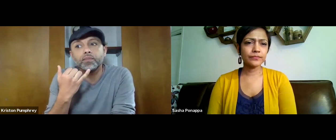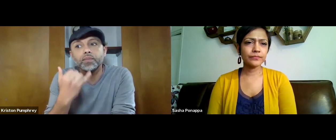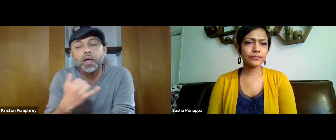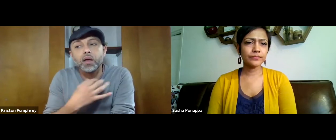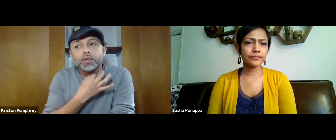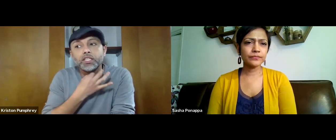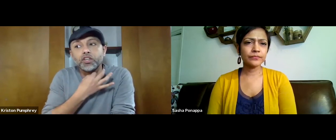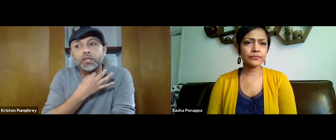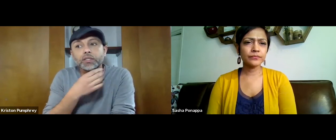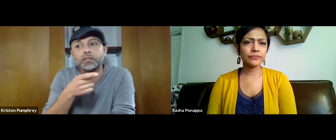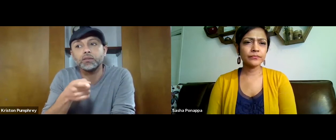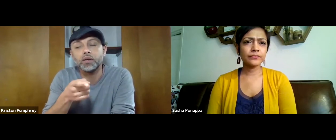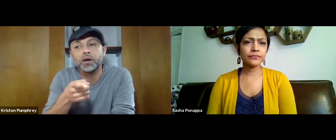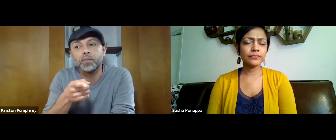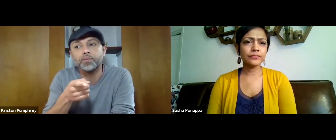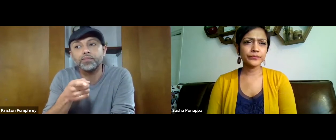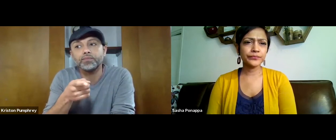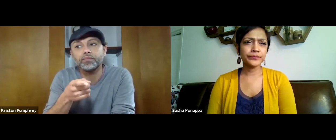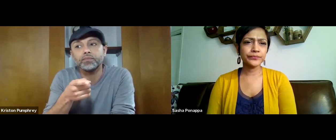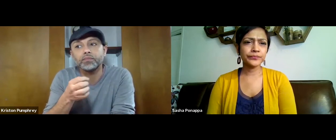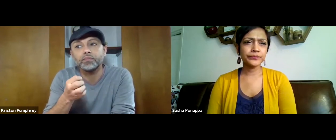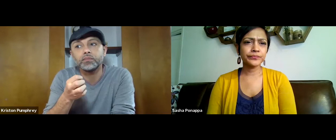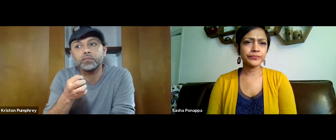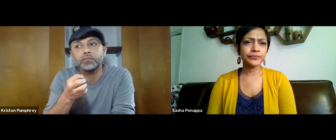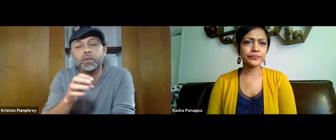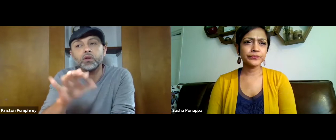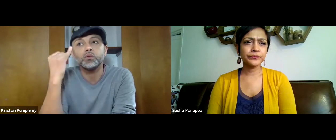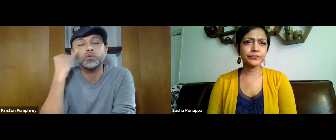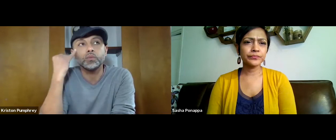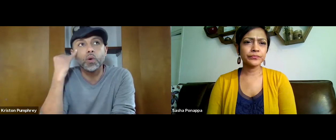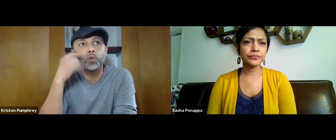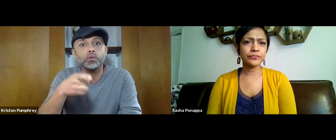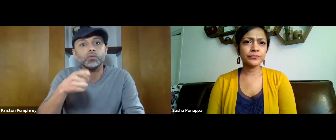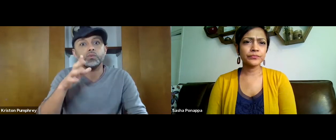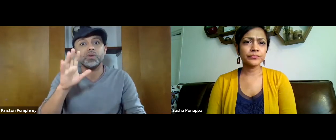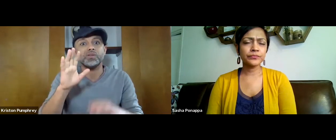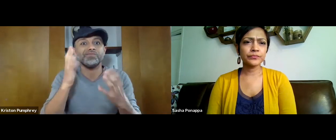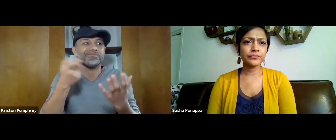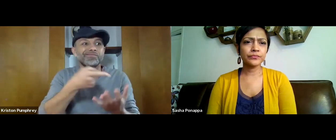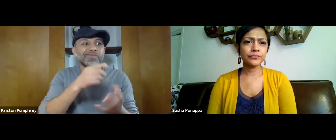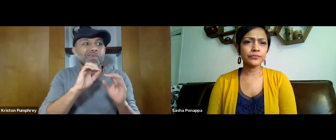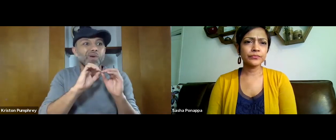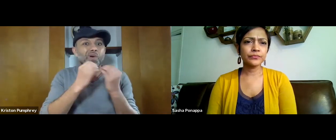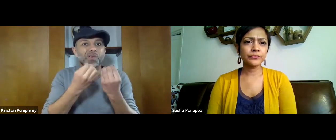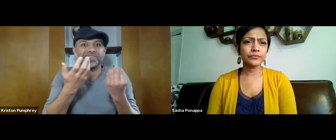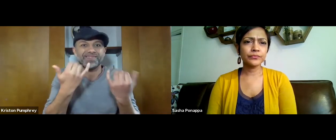Now, I'm curious Sasha.